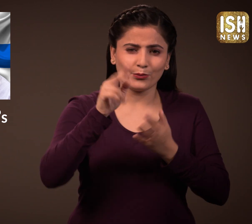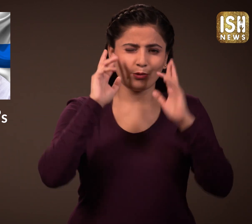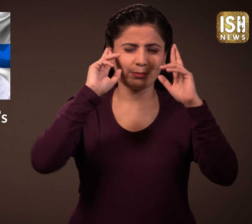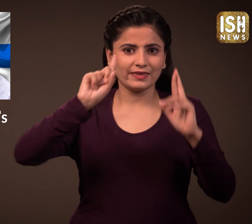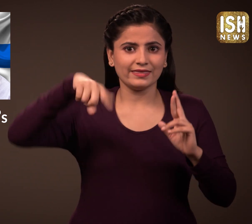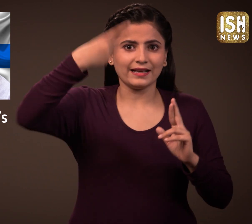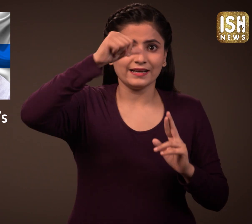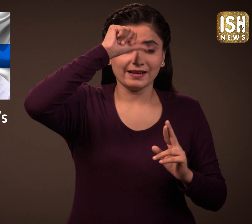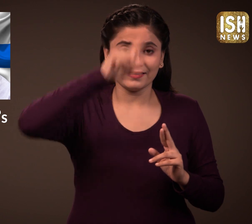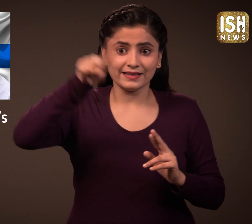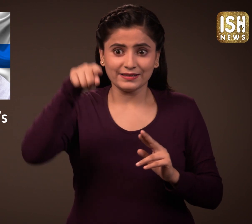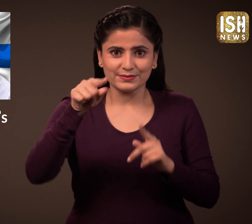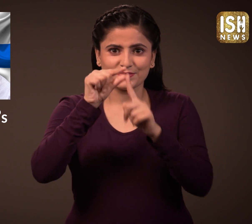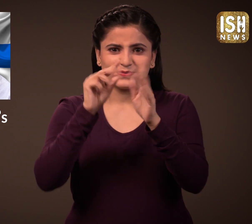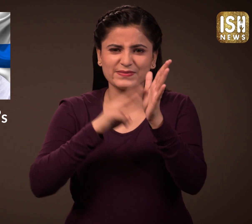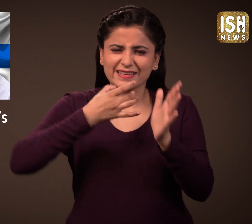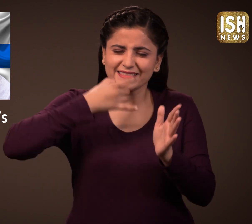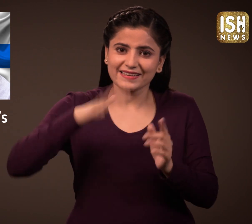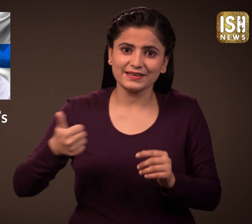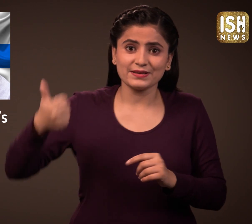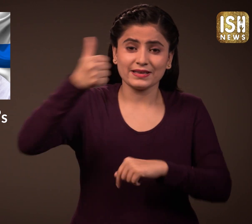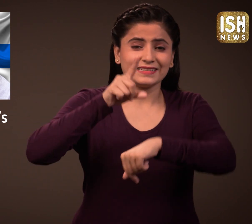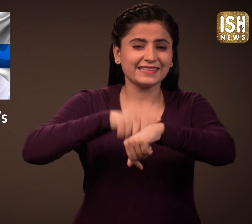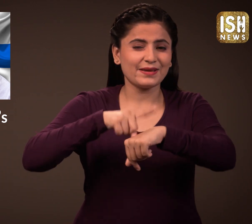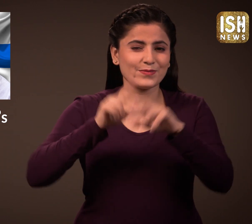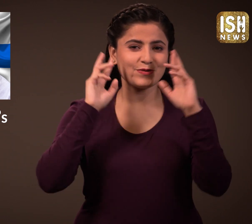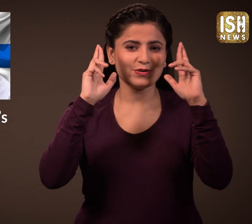Lets hope India's next PM is also young.